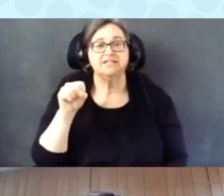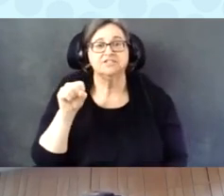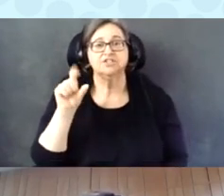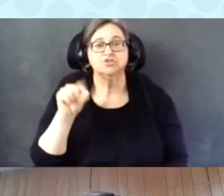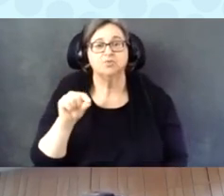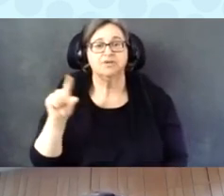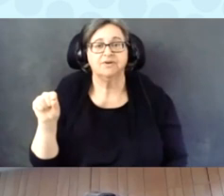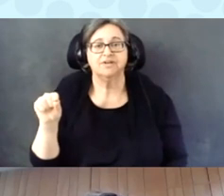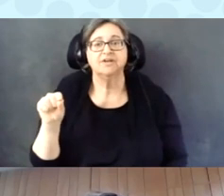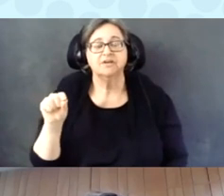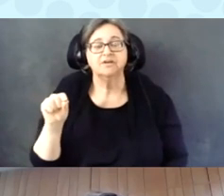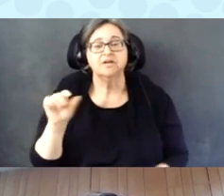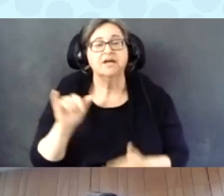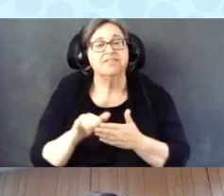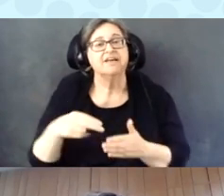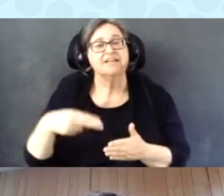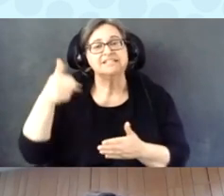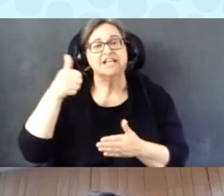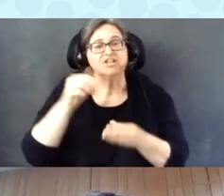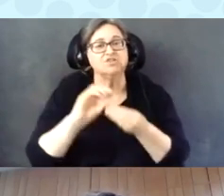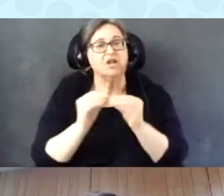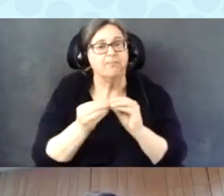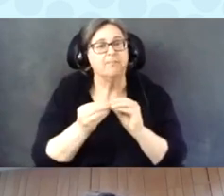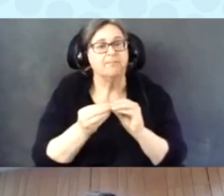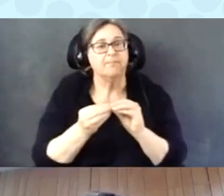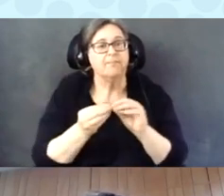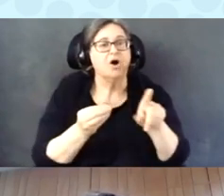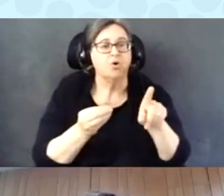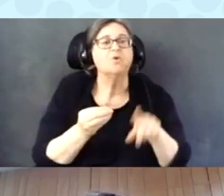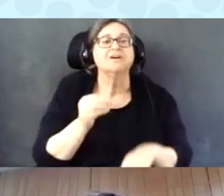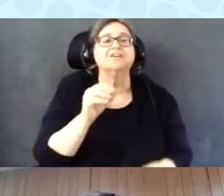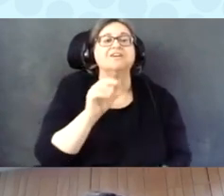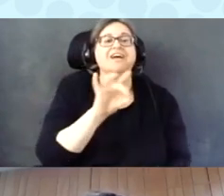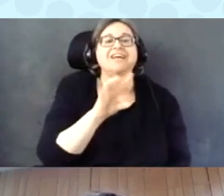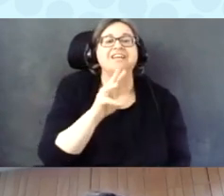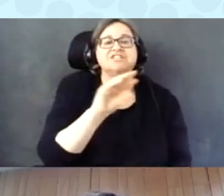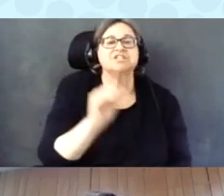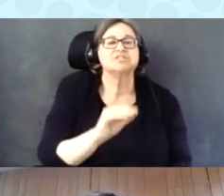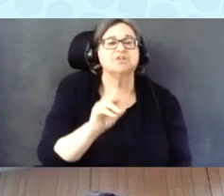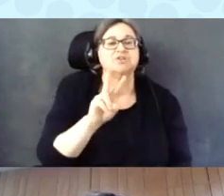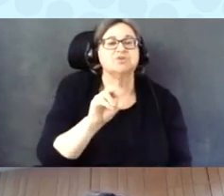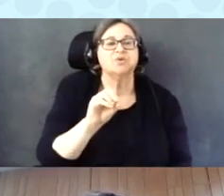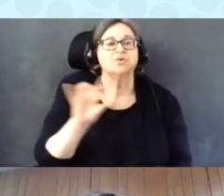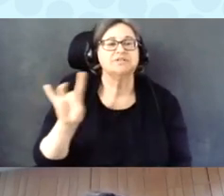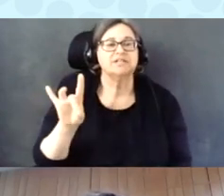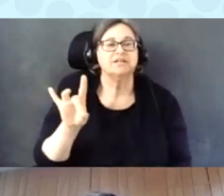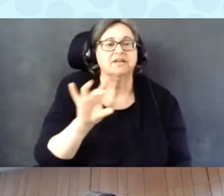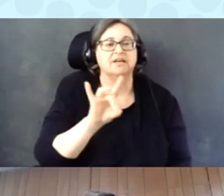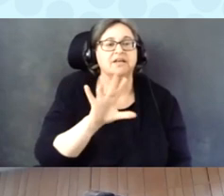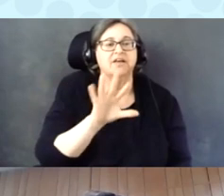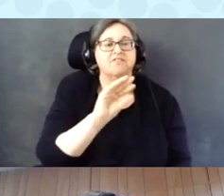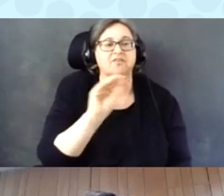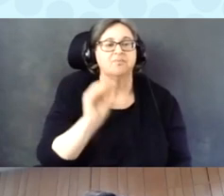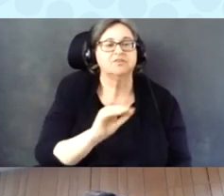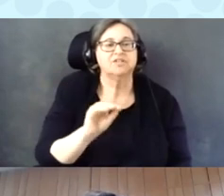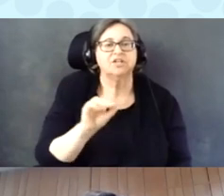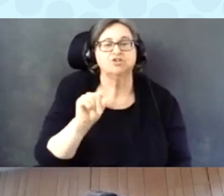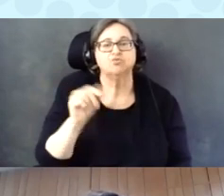This is the highest reported value was 86% in 2008 and 85% in 2016.